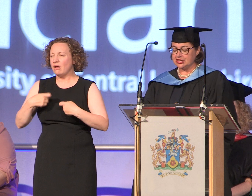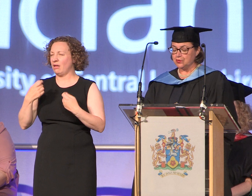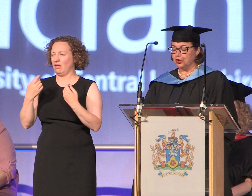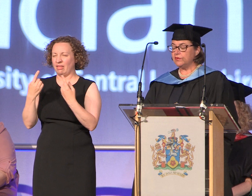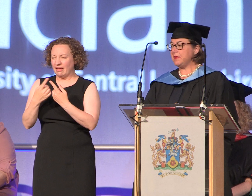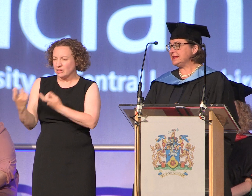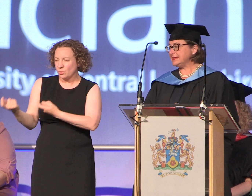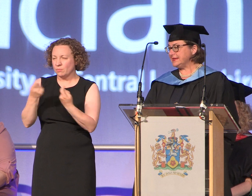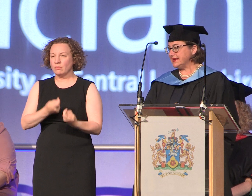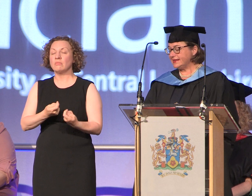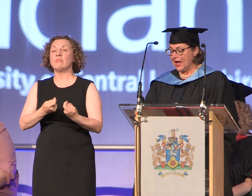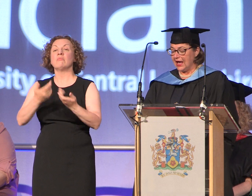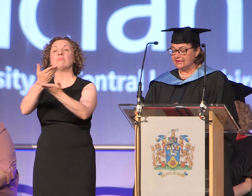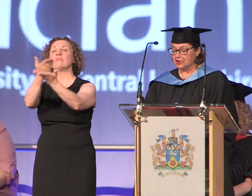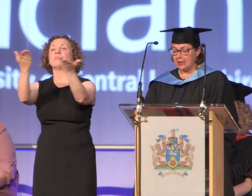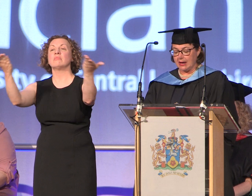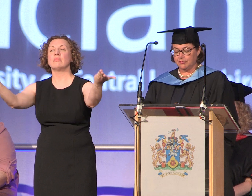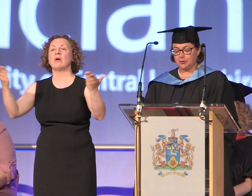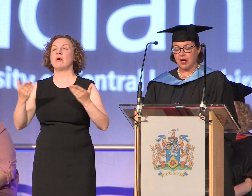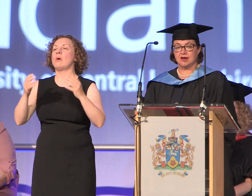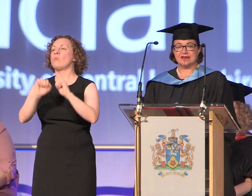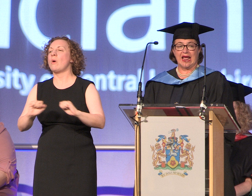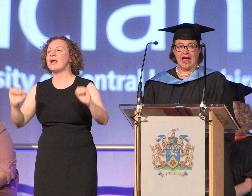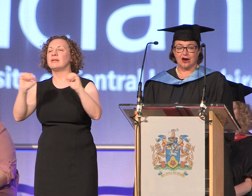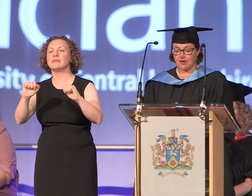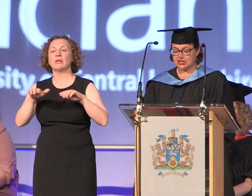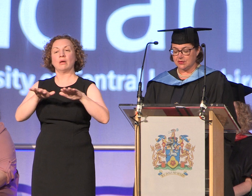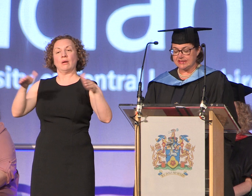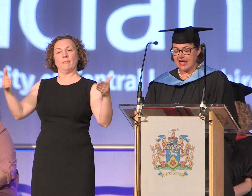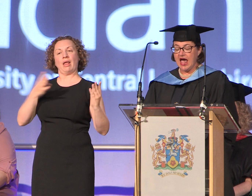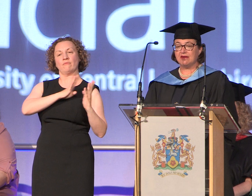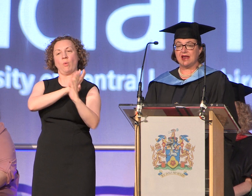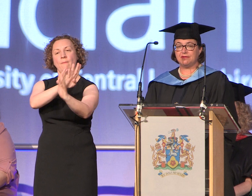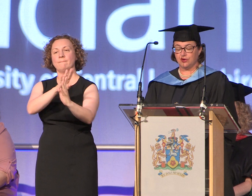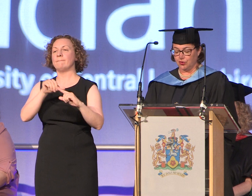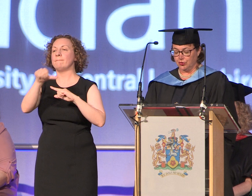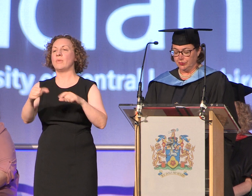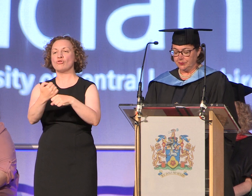you all remain seated until the platform party and graduates have left the hall